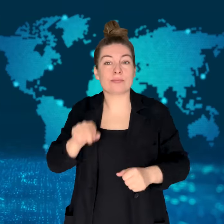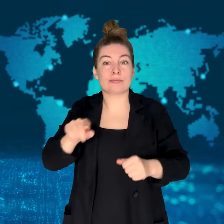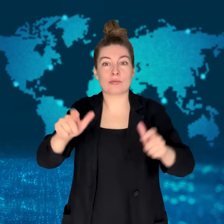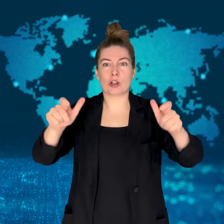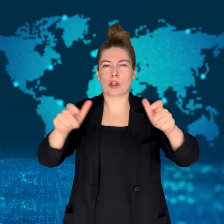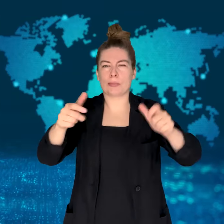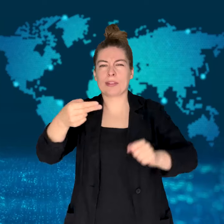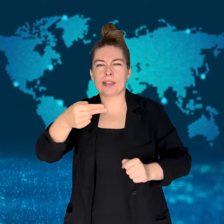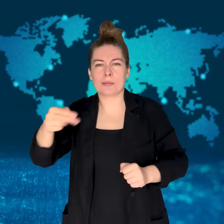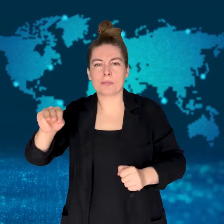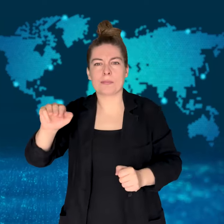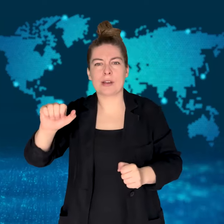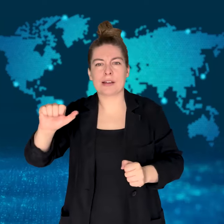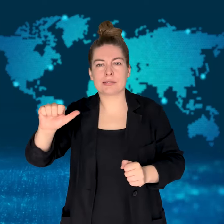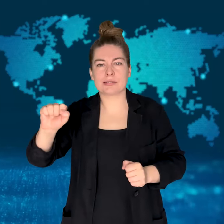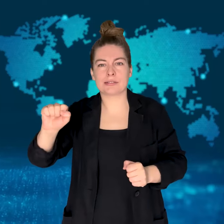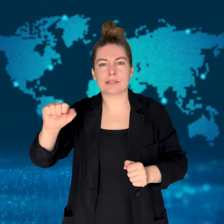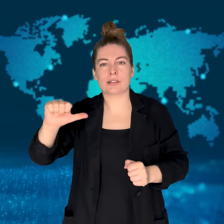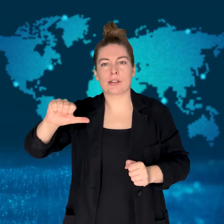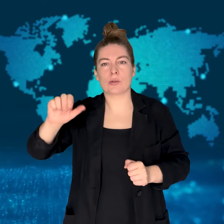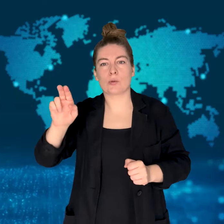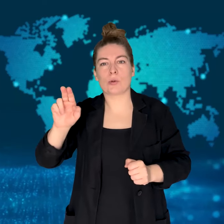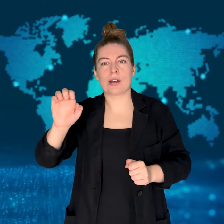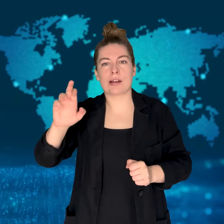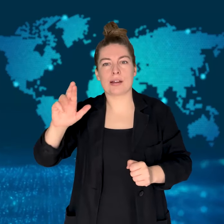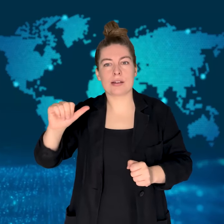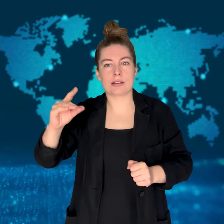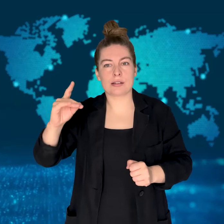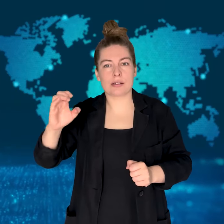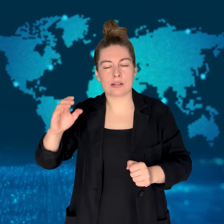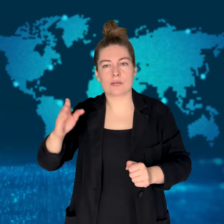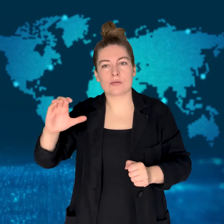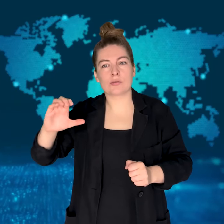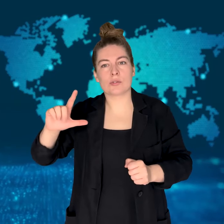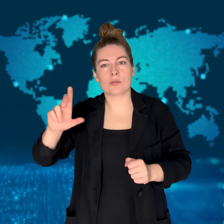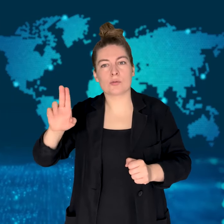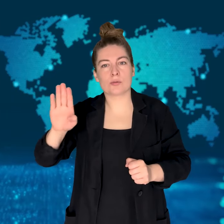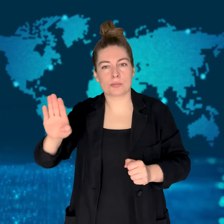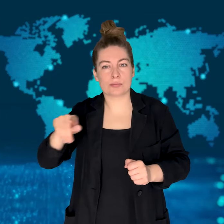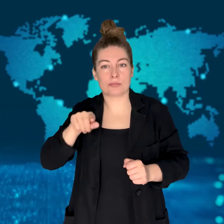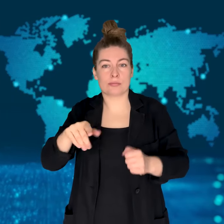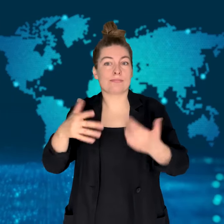reported to be in serious condition.